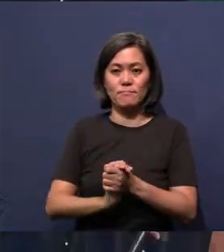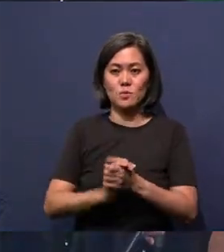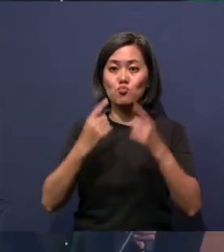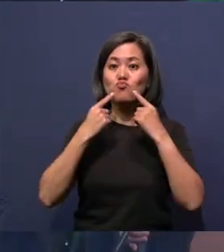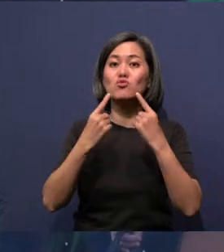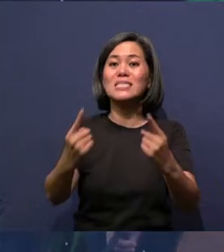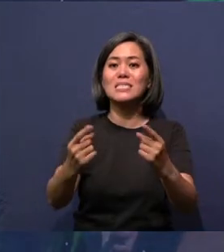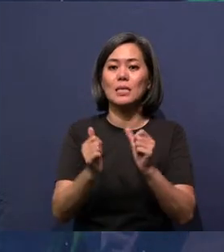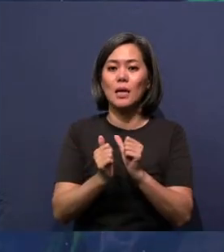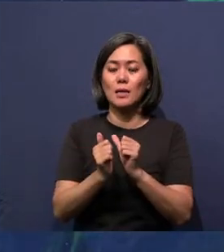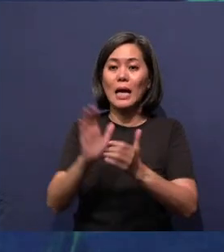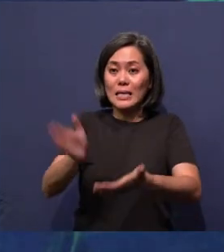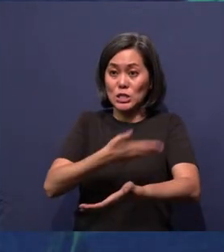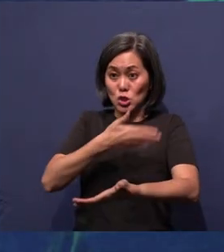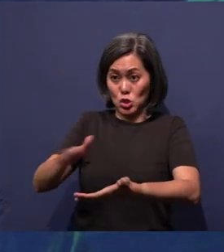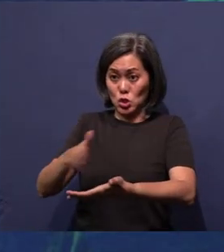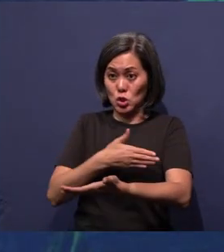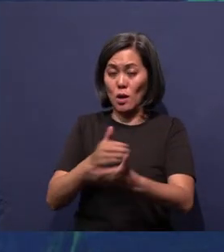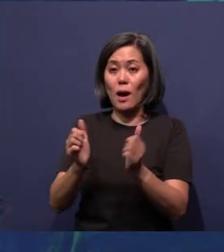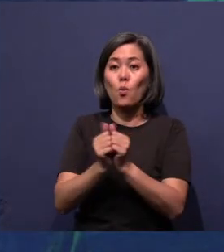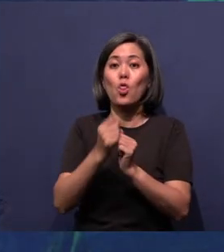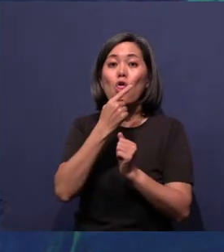in song and with your lips as we sing this together.